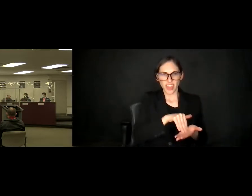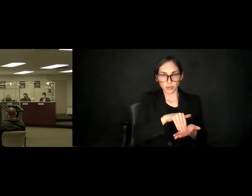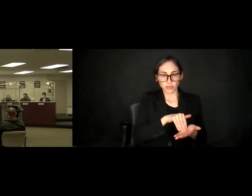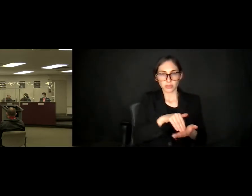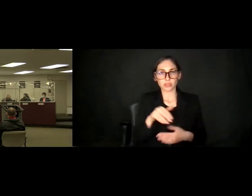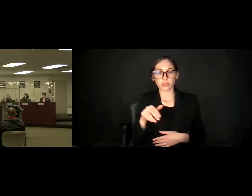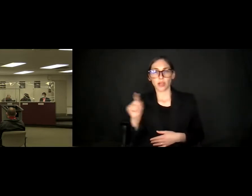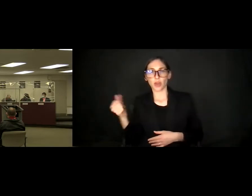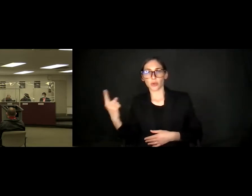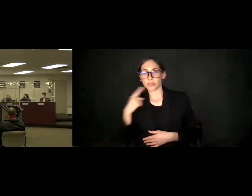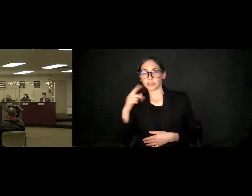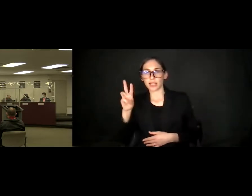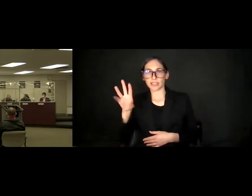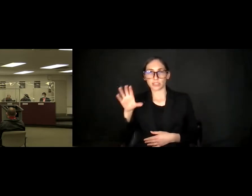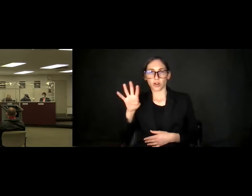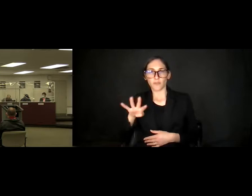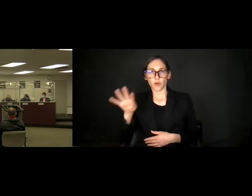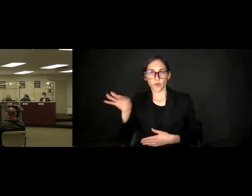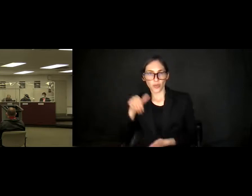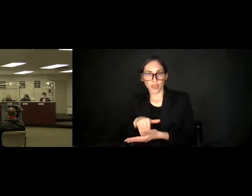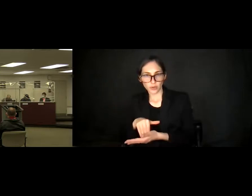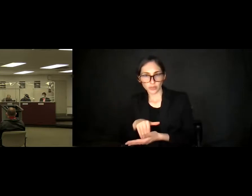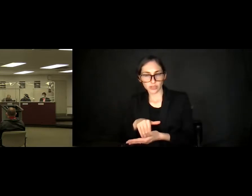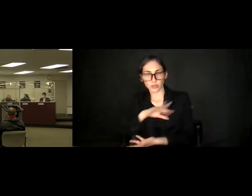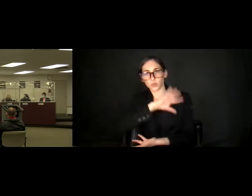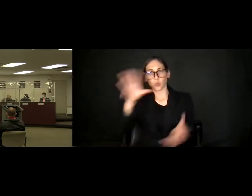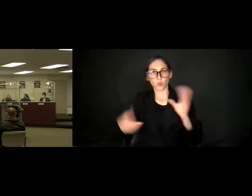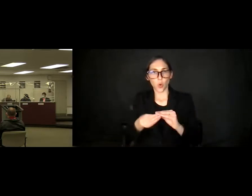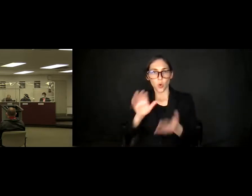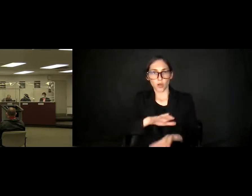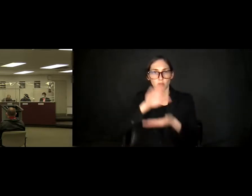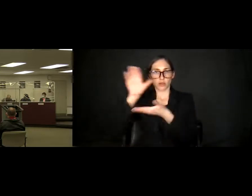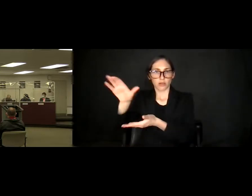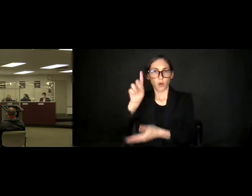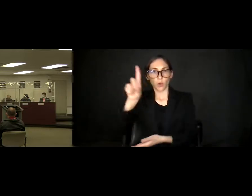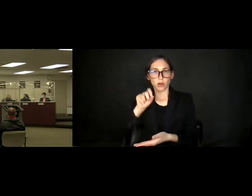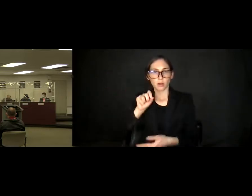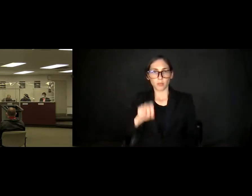644 thousand. Total of uh, 1.7 million